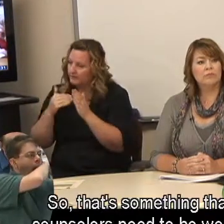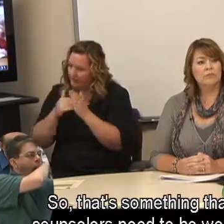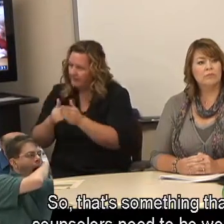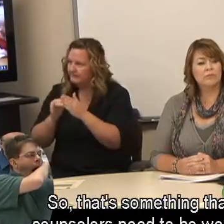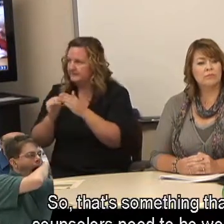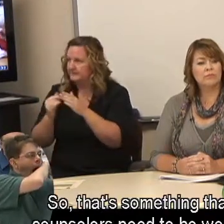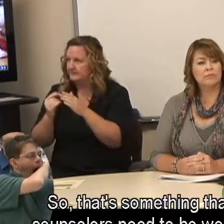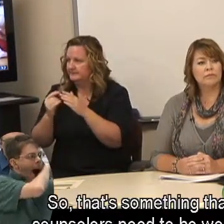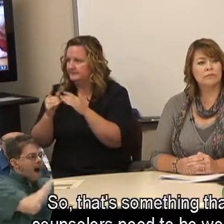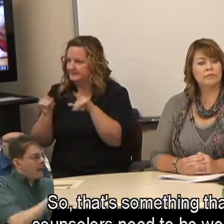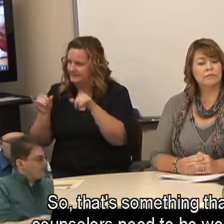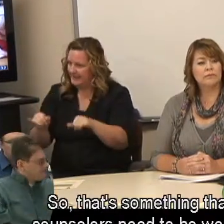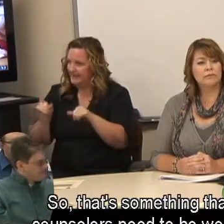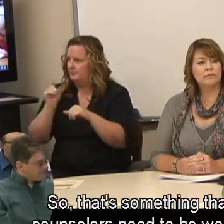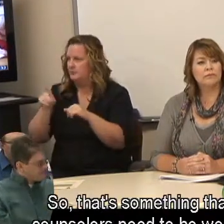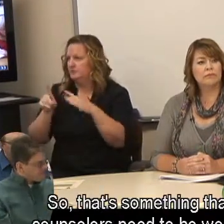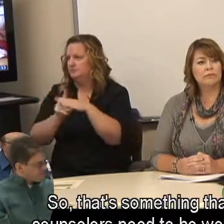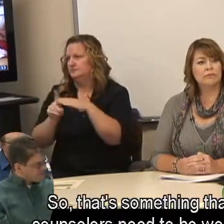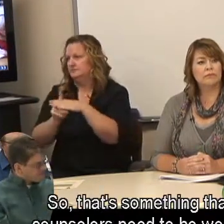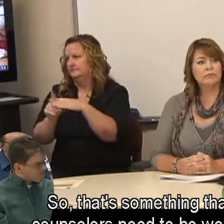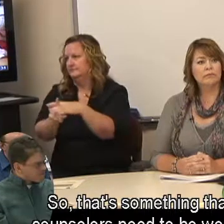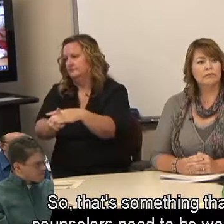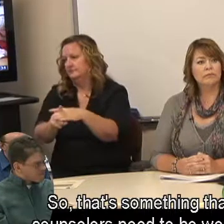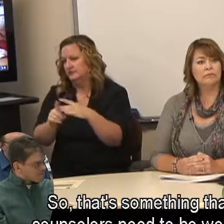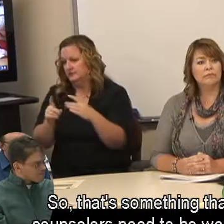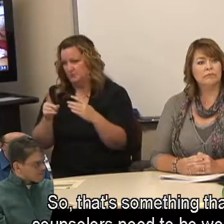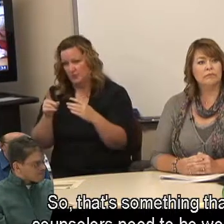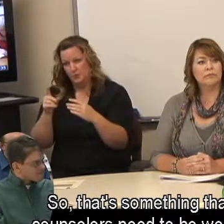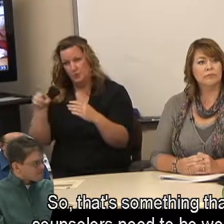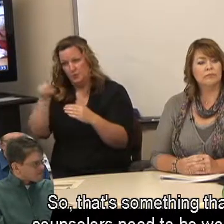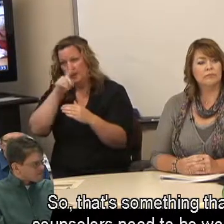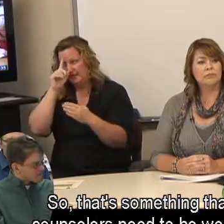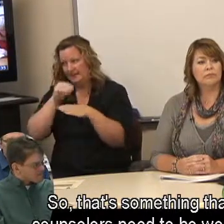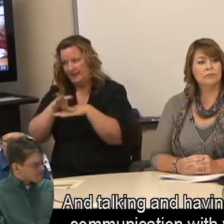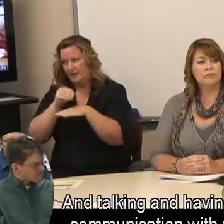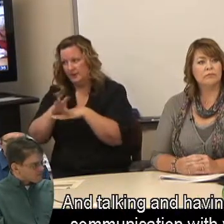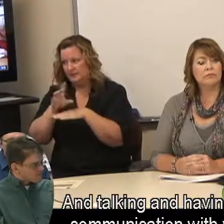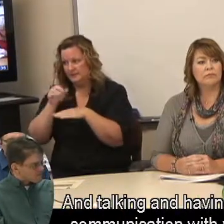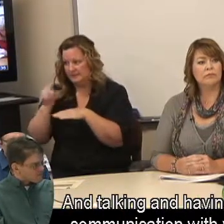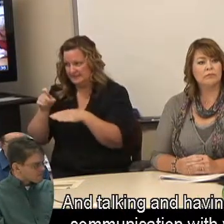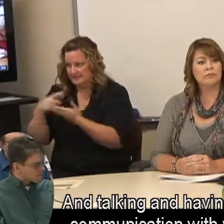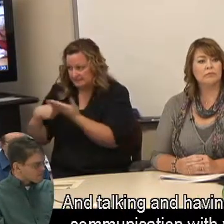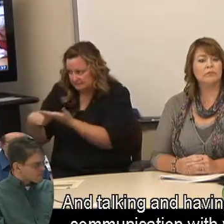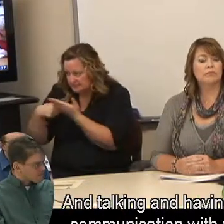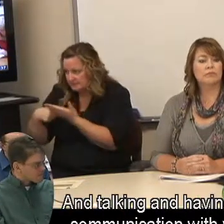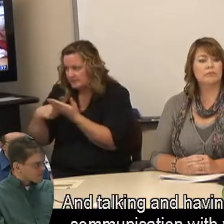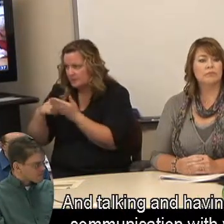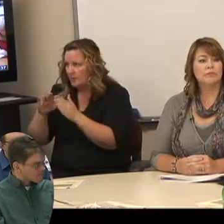So, that's something that I think counselors need to be working out. And talking and having that communication with you,